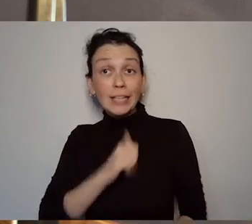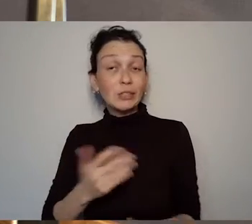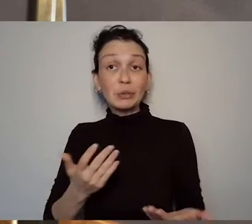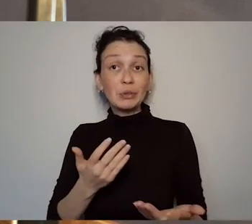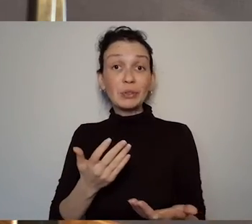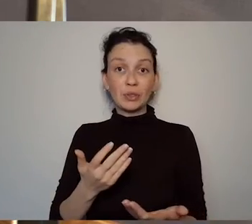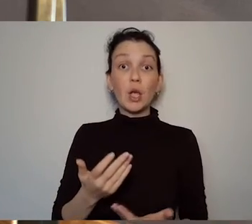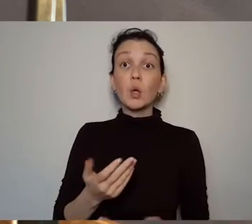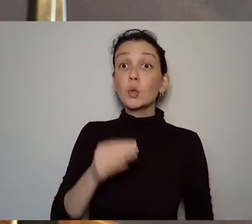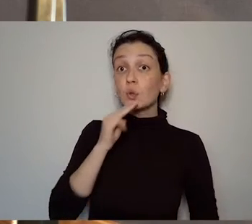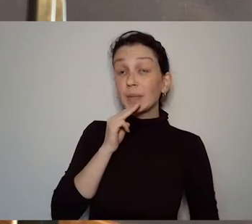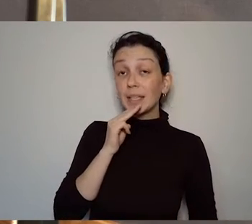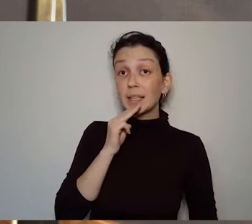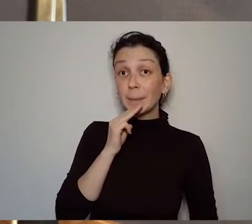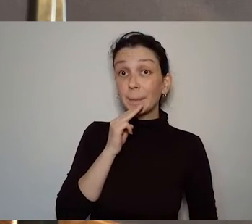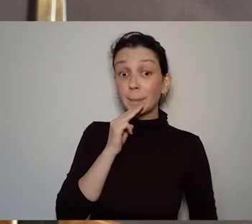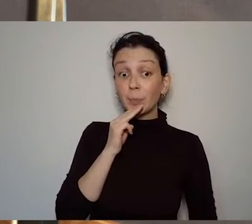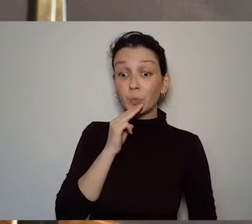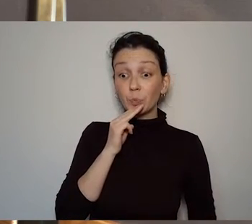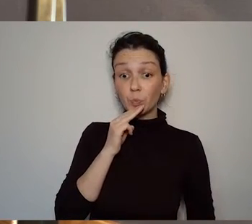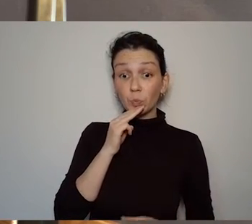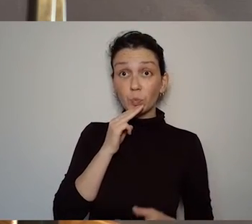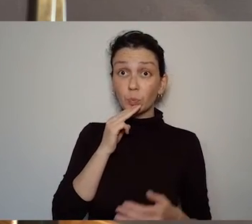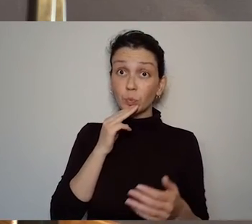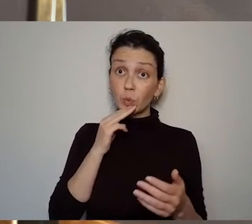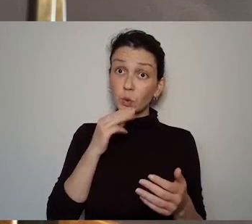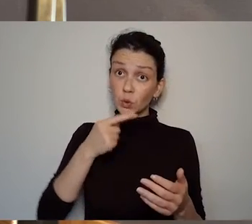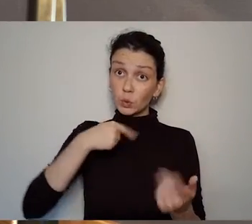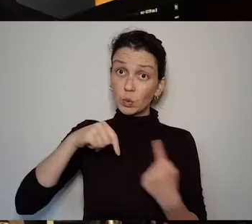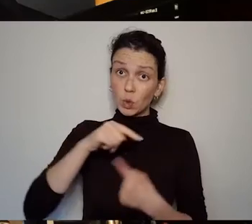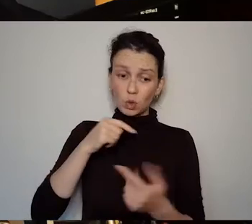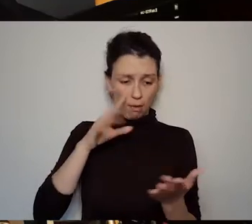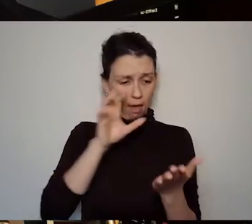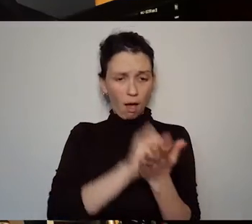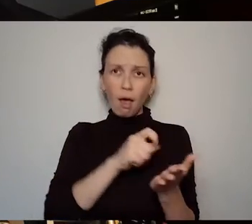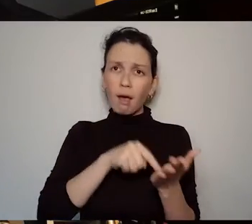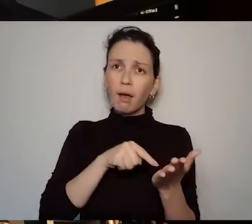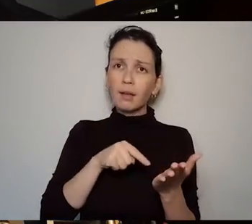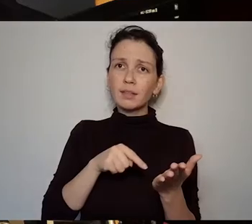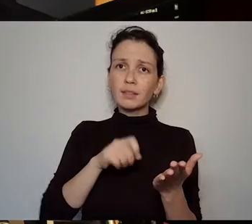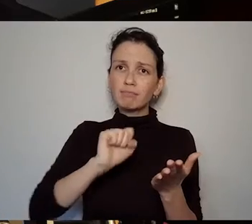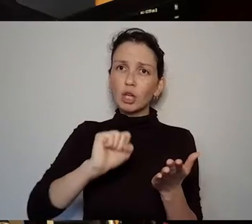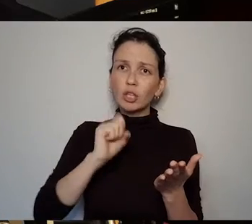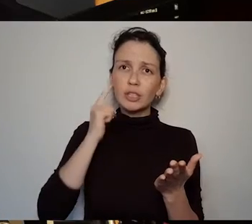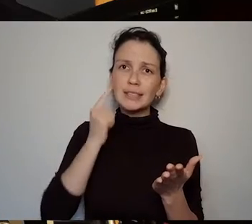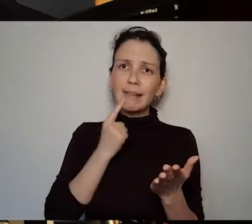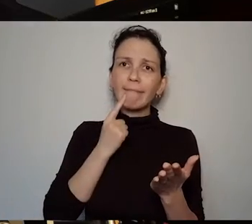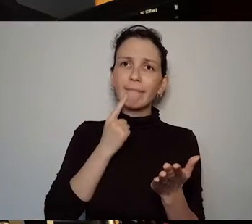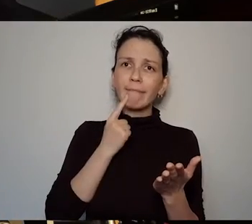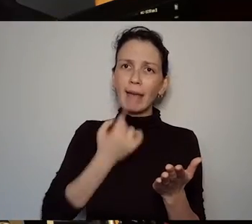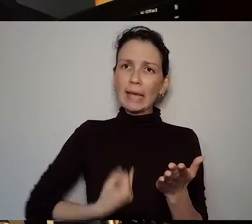aspects of her Deaf experience within her plays? it could be that yeah ... I the answer